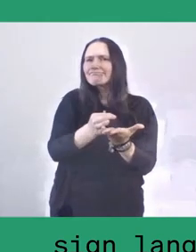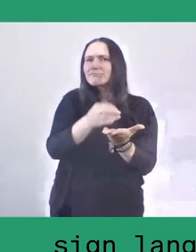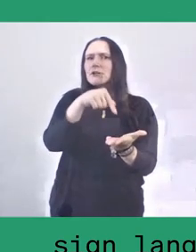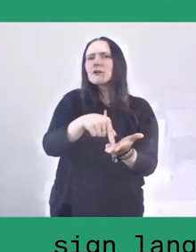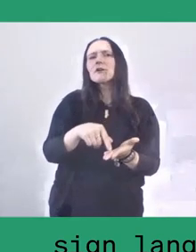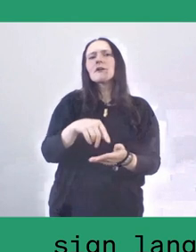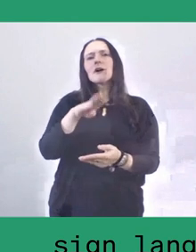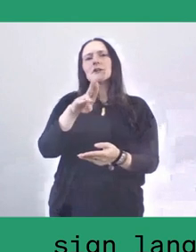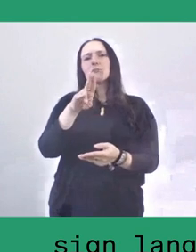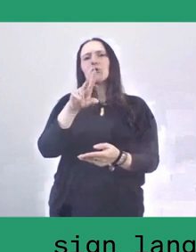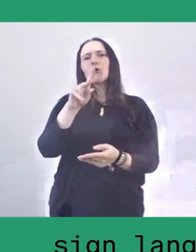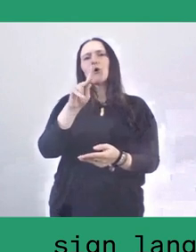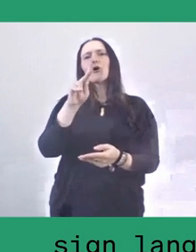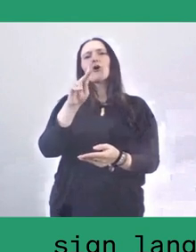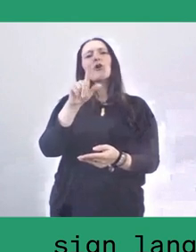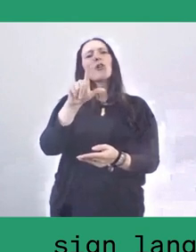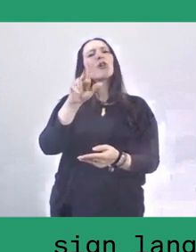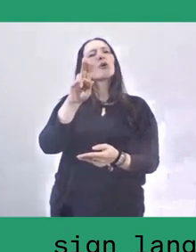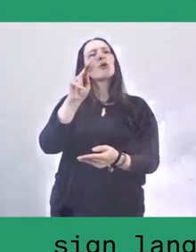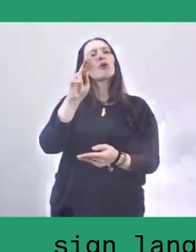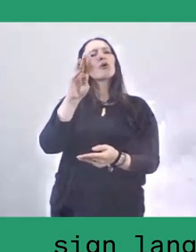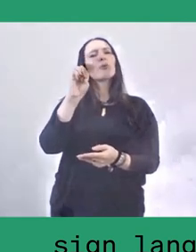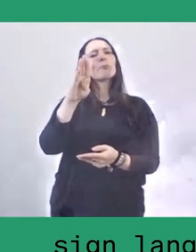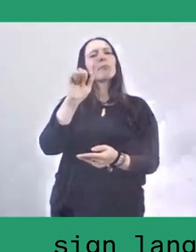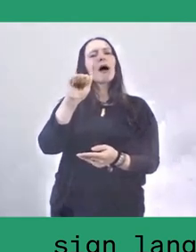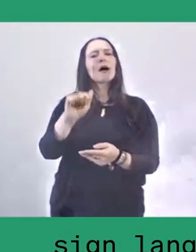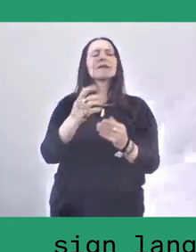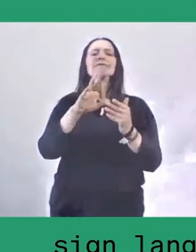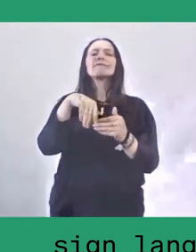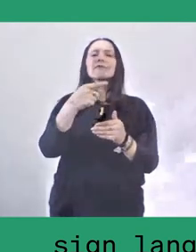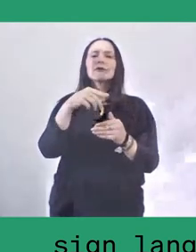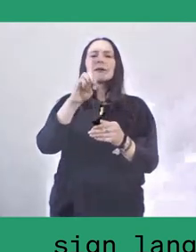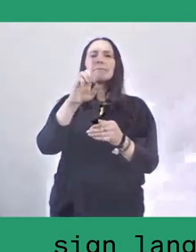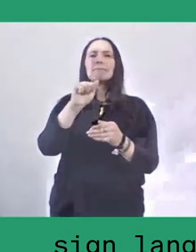around 180 km from Makassar, capital of the province.